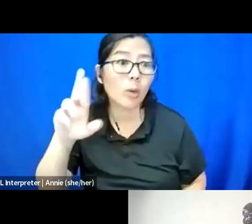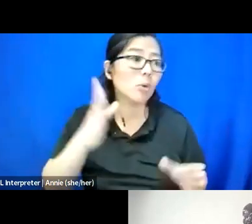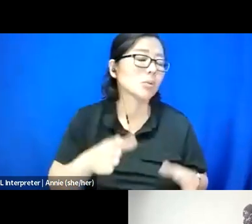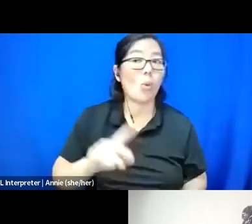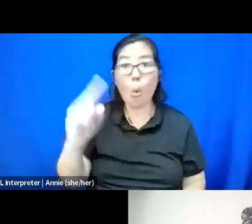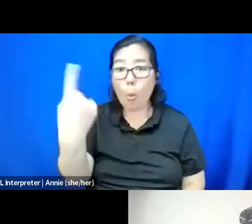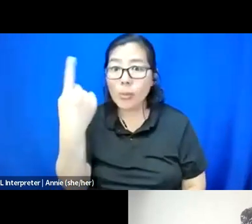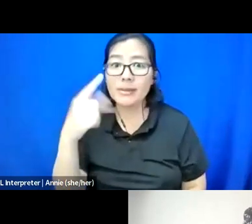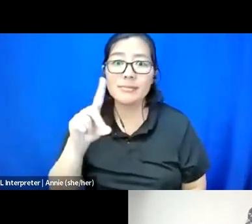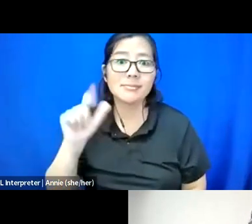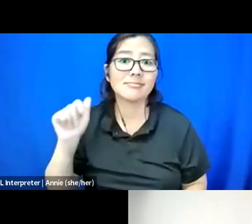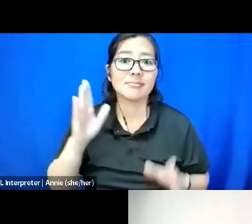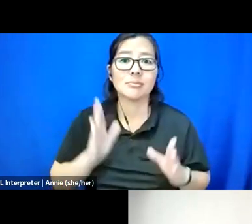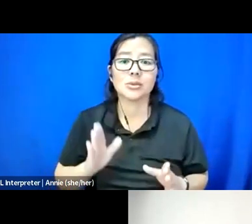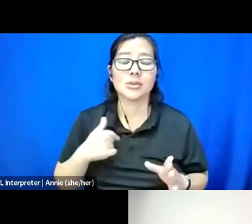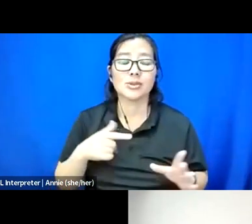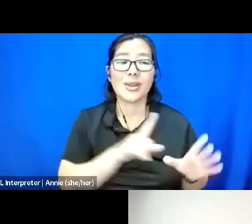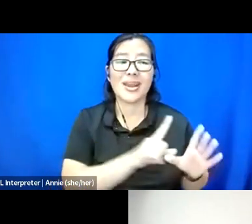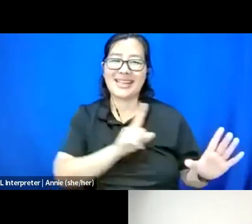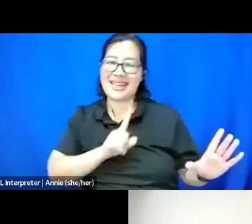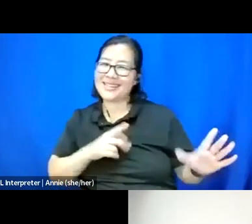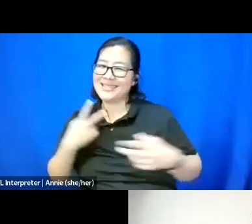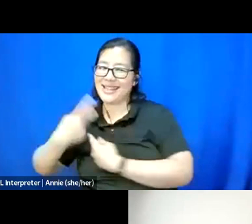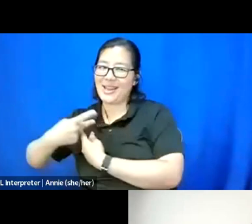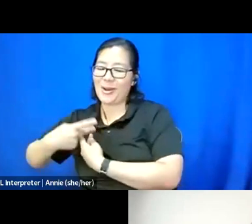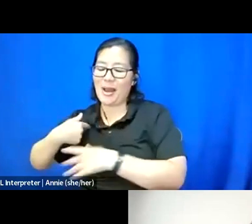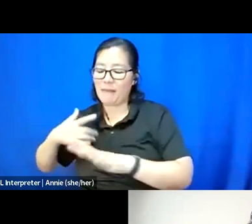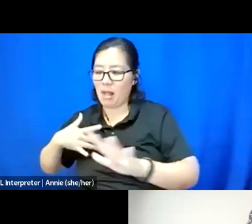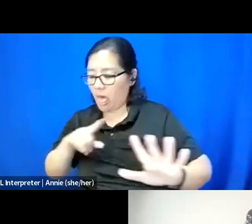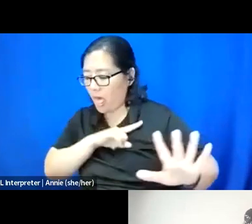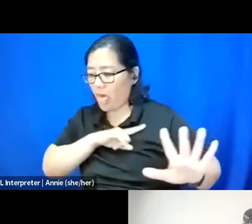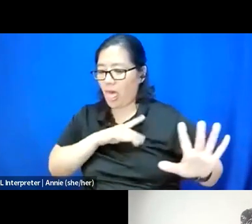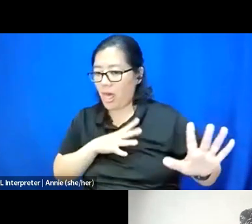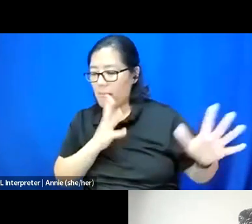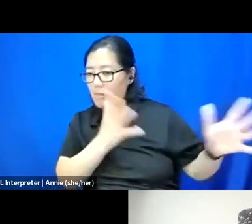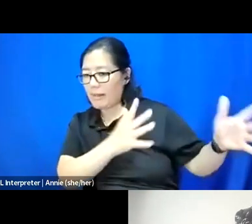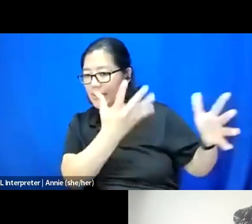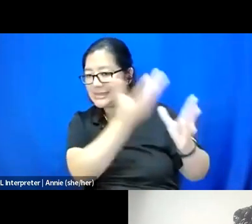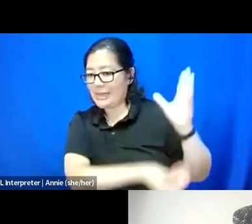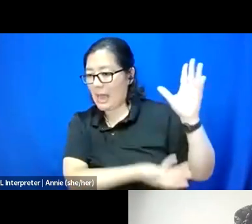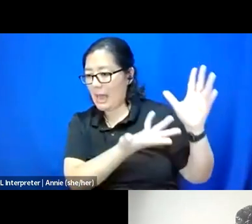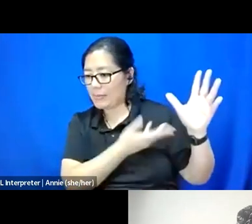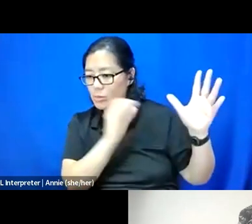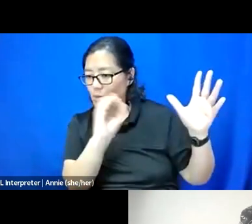And when you have to step out to take care of yourself, you feel this, like, I'm leaving this gap, that there's nobody there to do the thing.